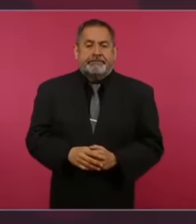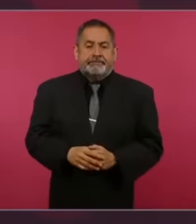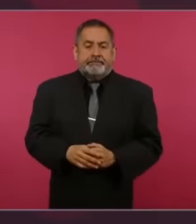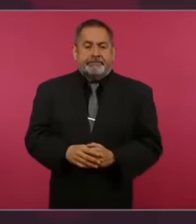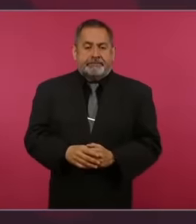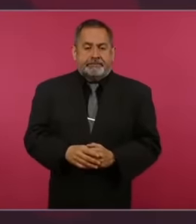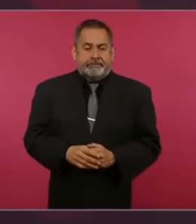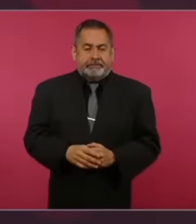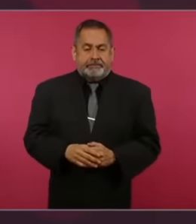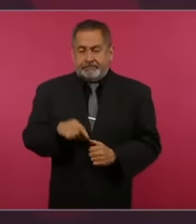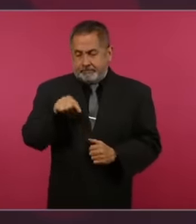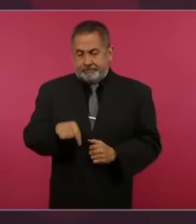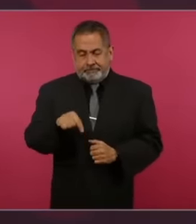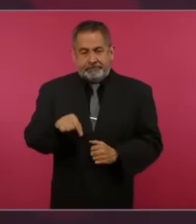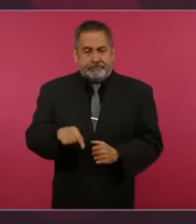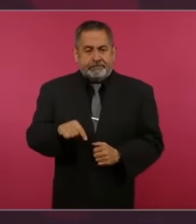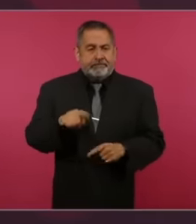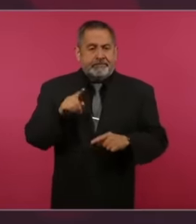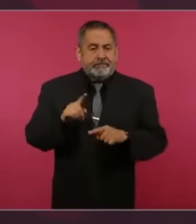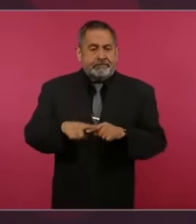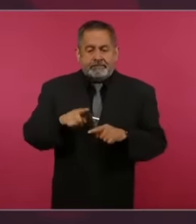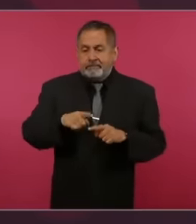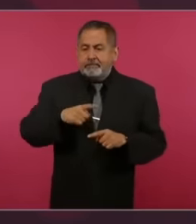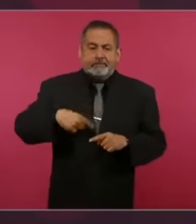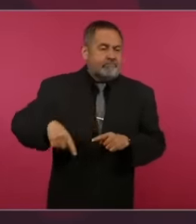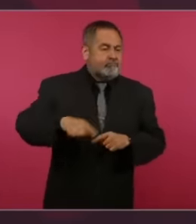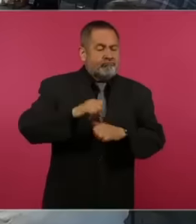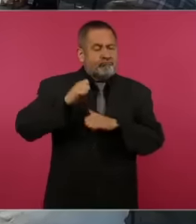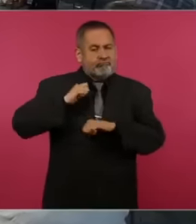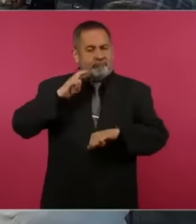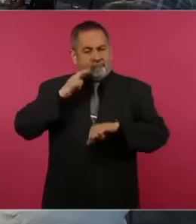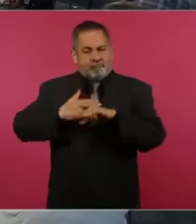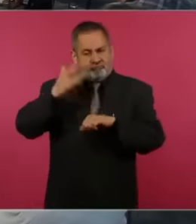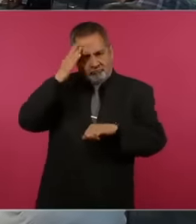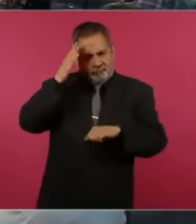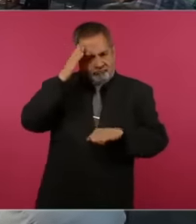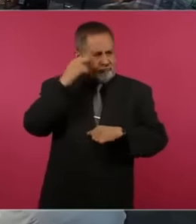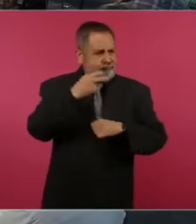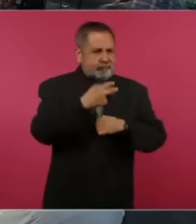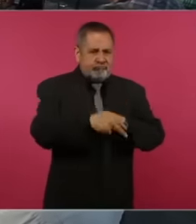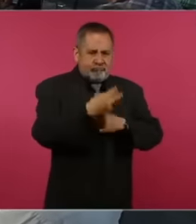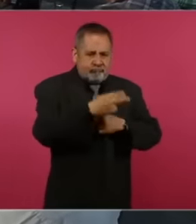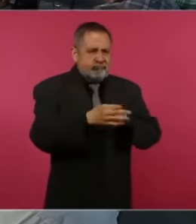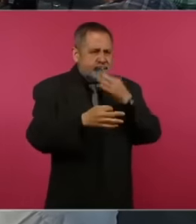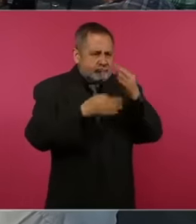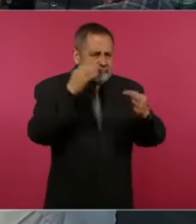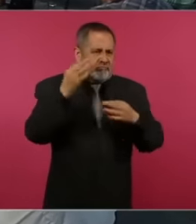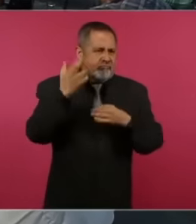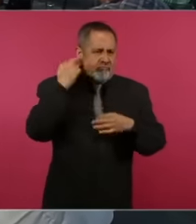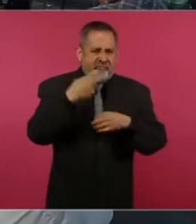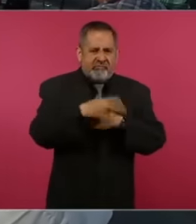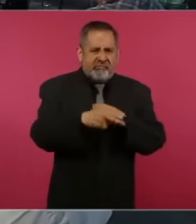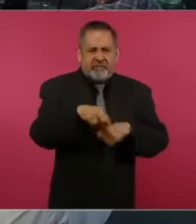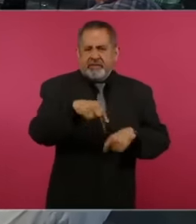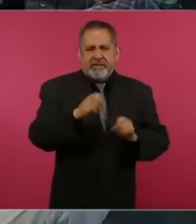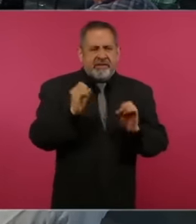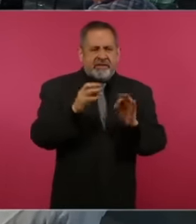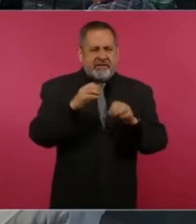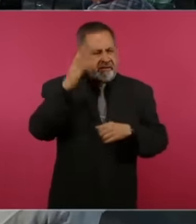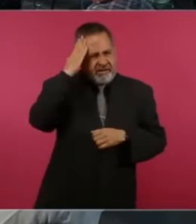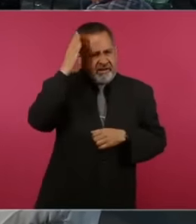the most important means of manipulation in the country are concentrated,